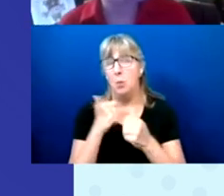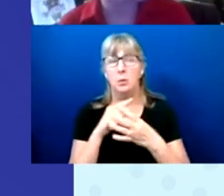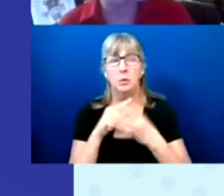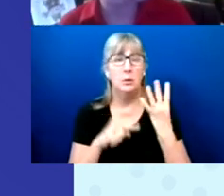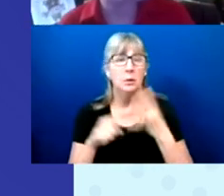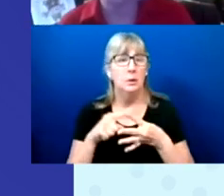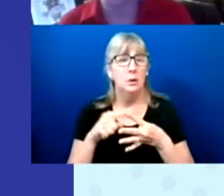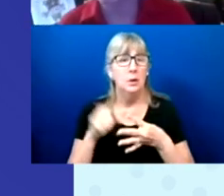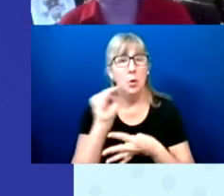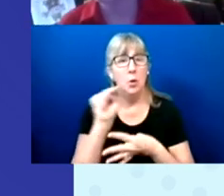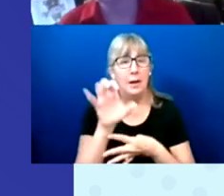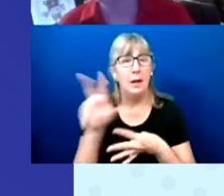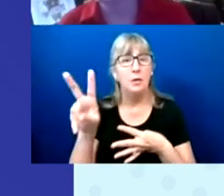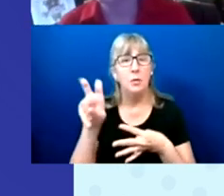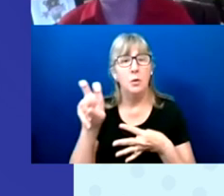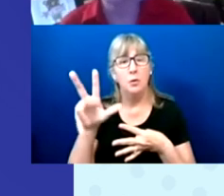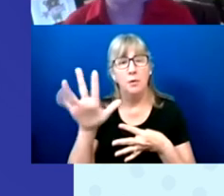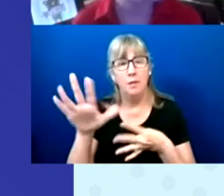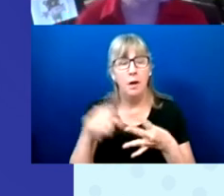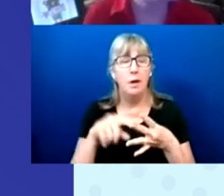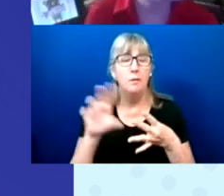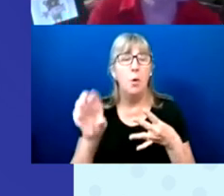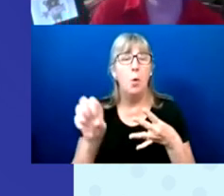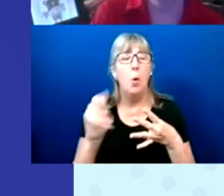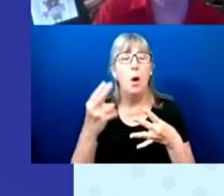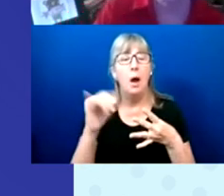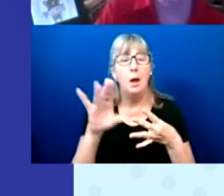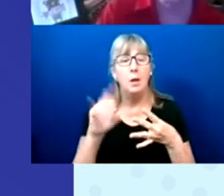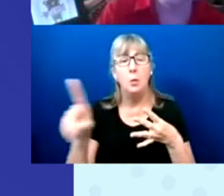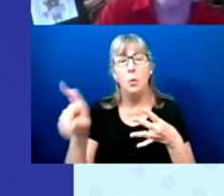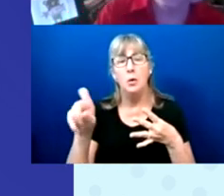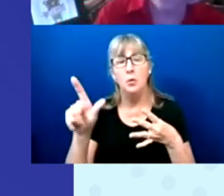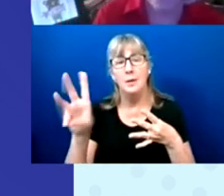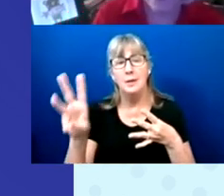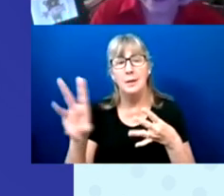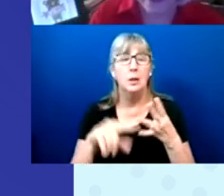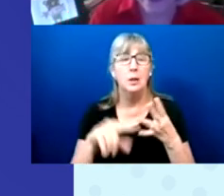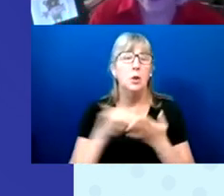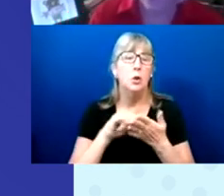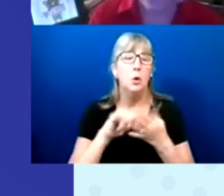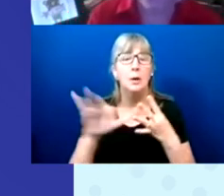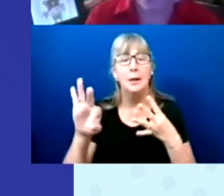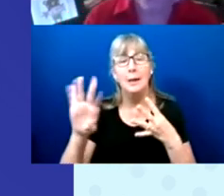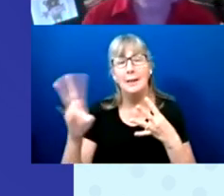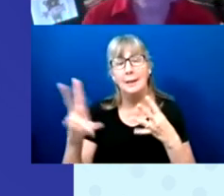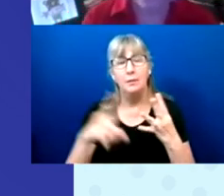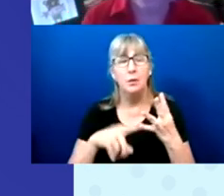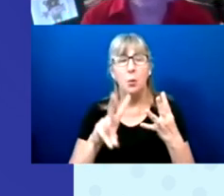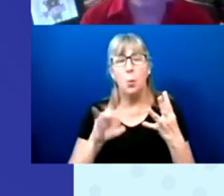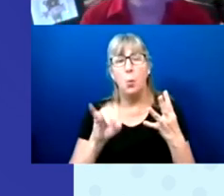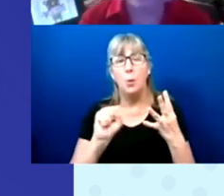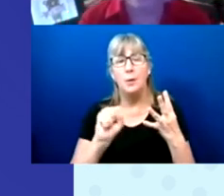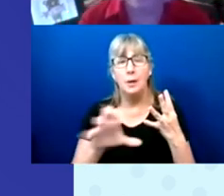North Carolina, 235 surveys. Ohio, 126. New York, 97.